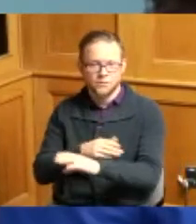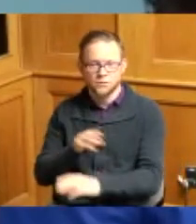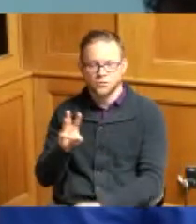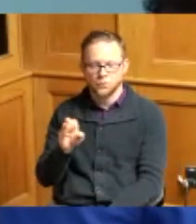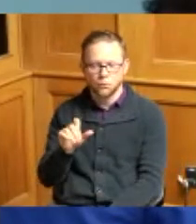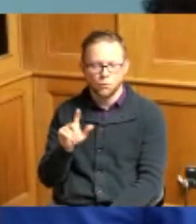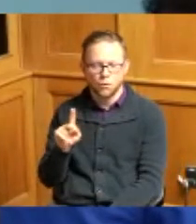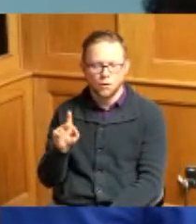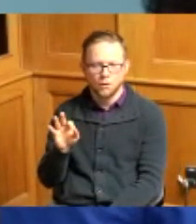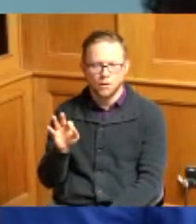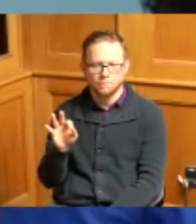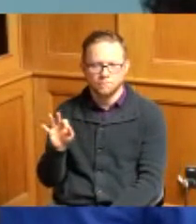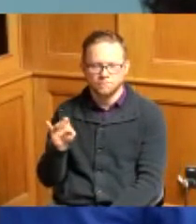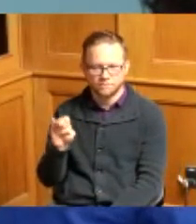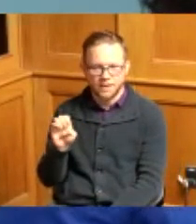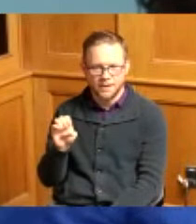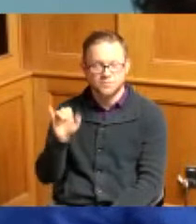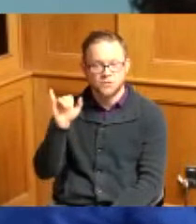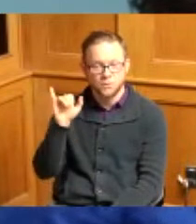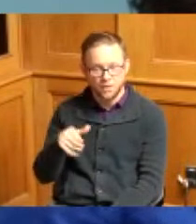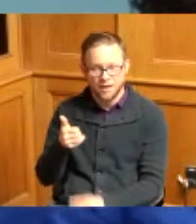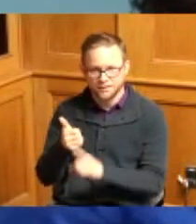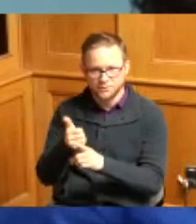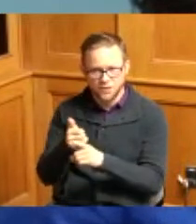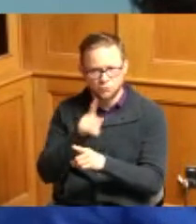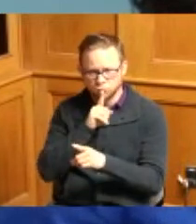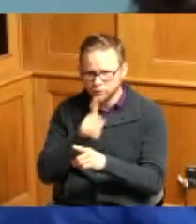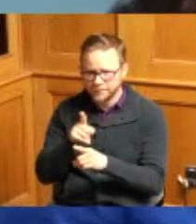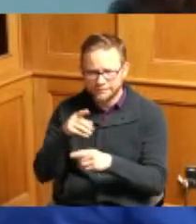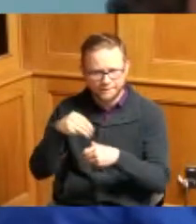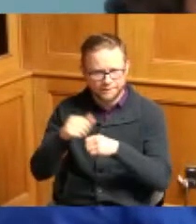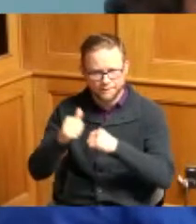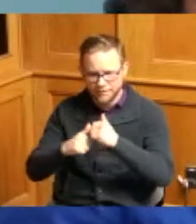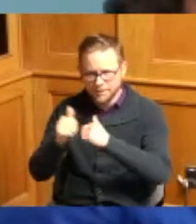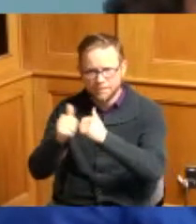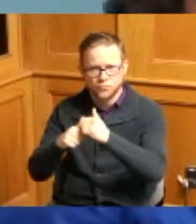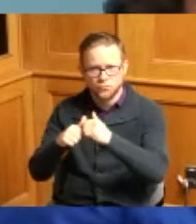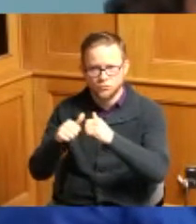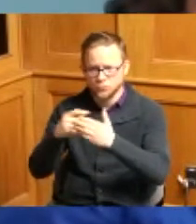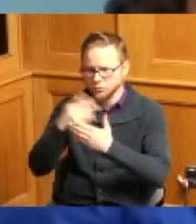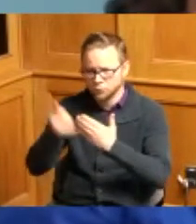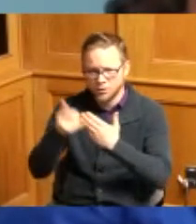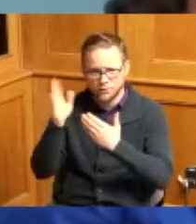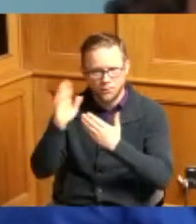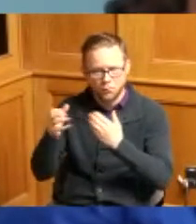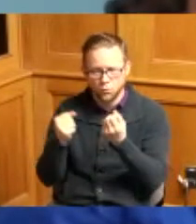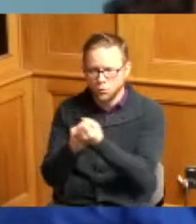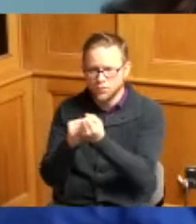which is a tourism infrastructure project that's being built right now to create a music corridor